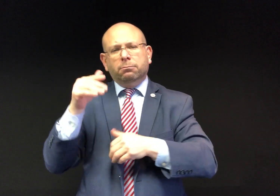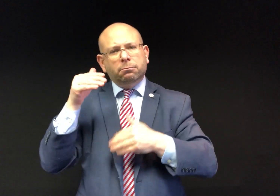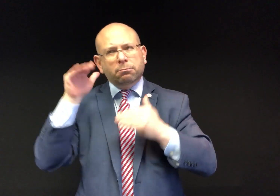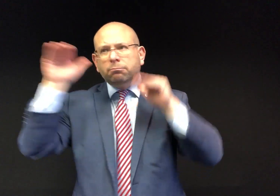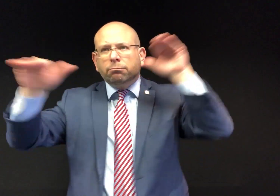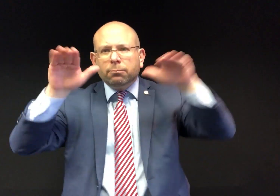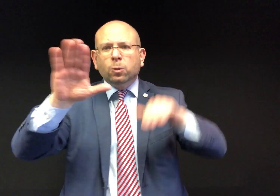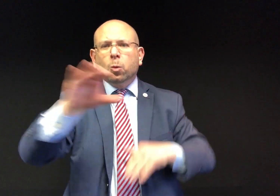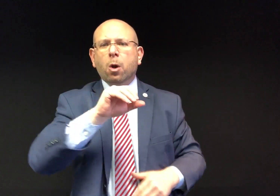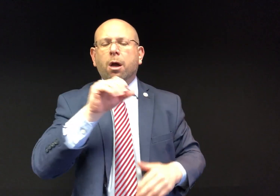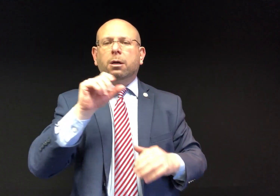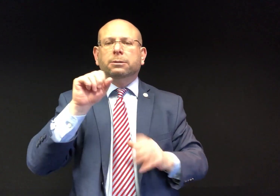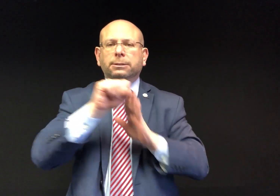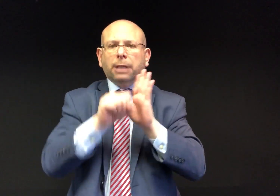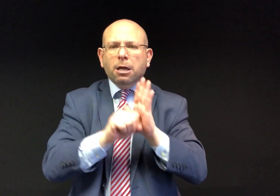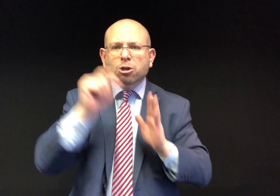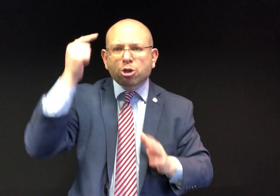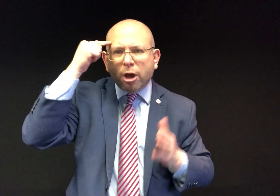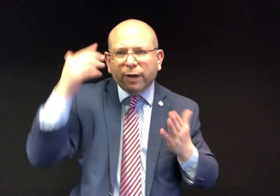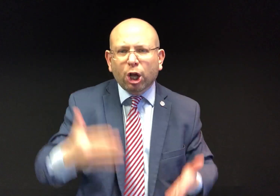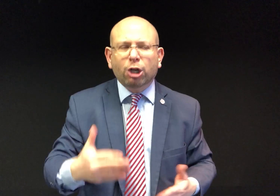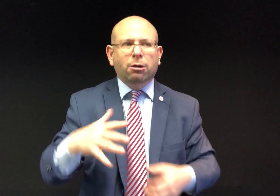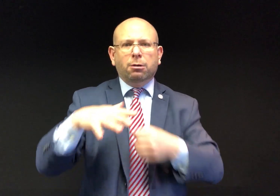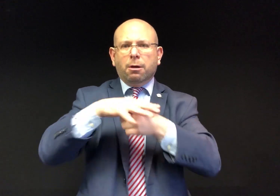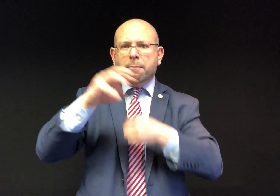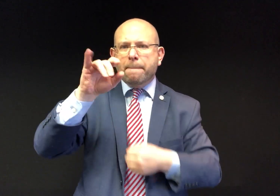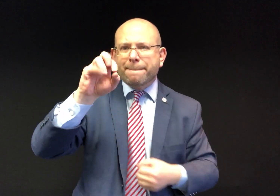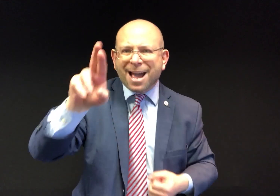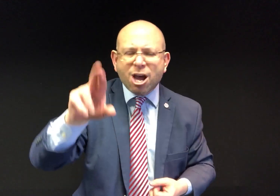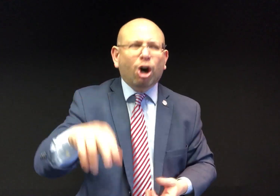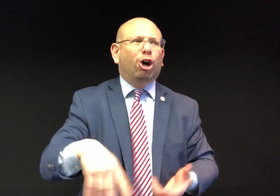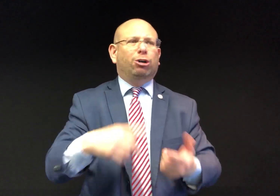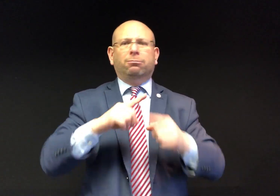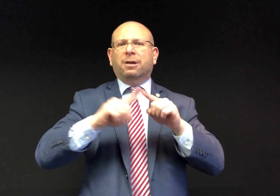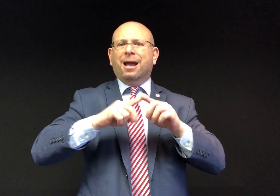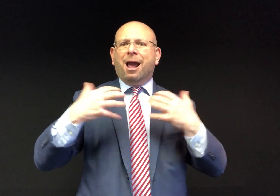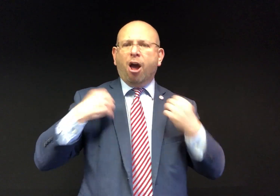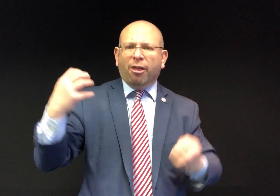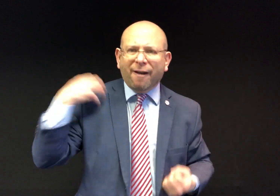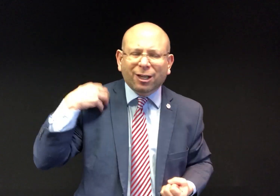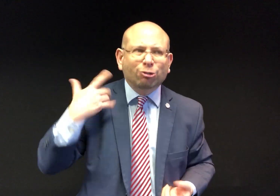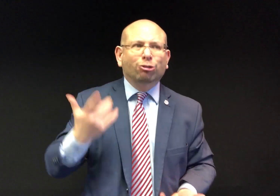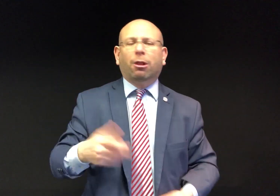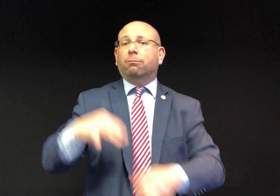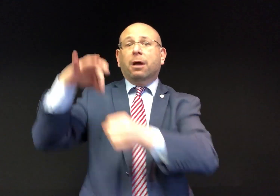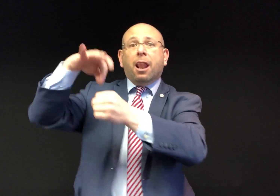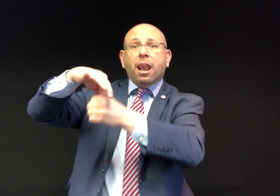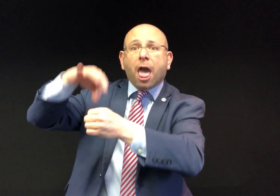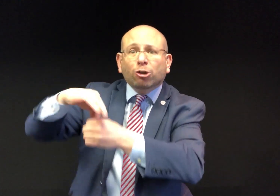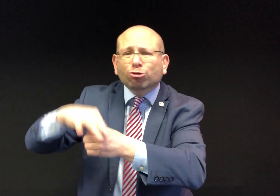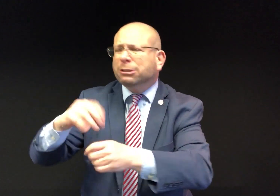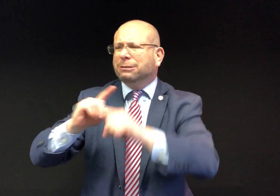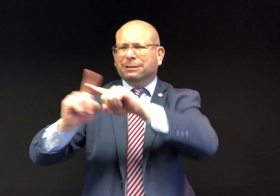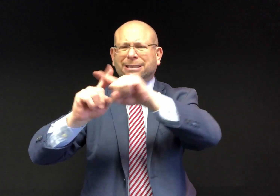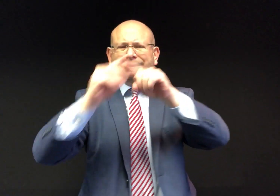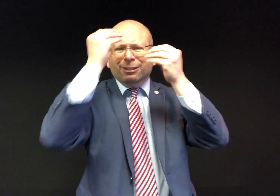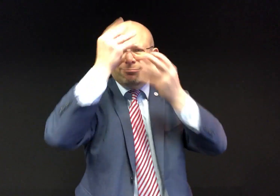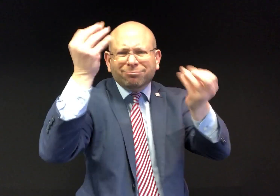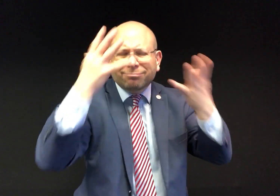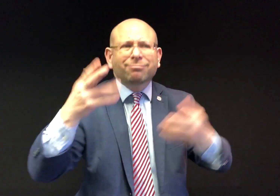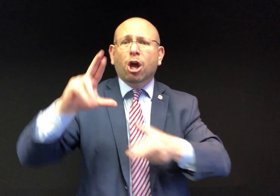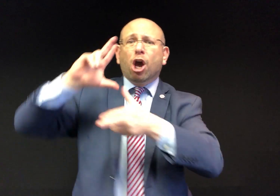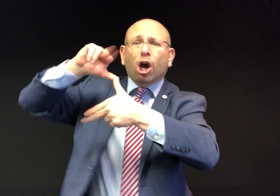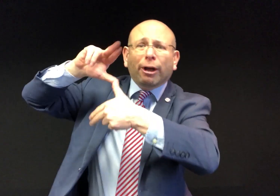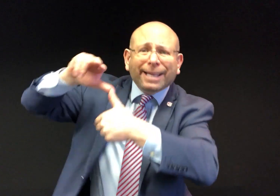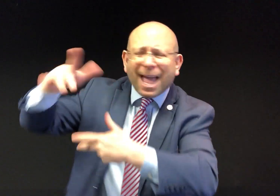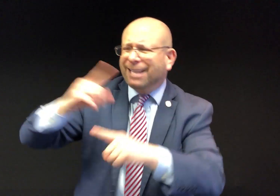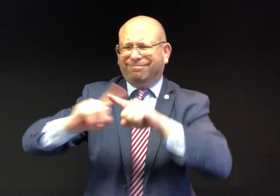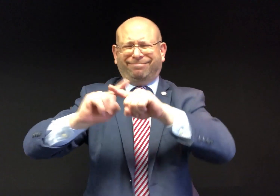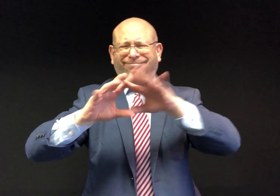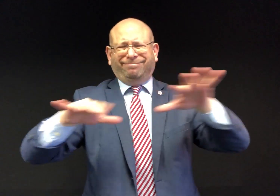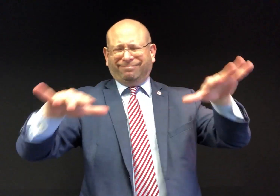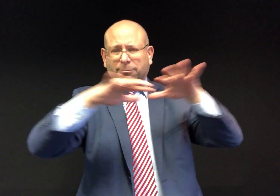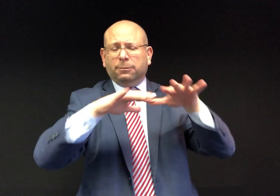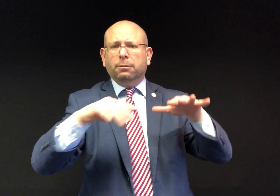and telling your governors, mayors, health officials, election officials, and many more for access to information or emergencies.